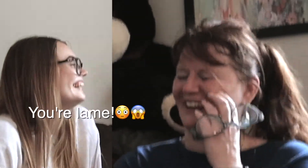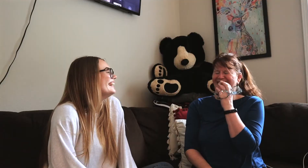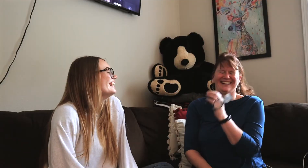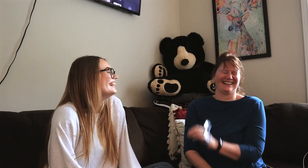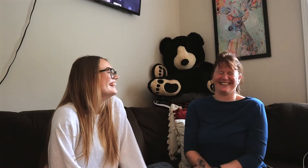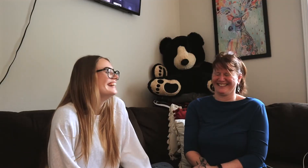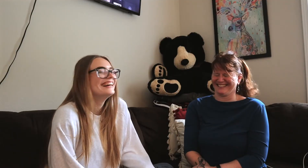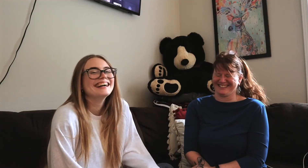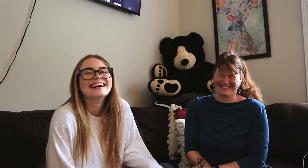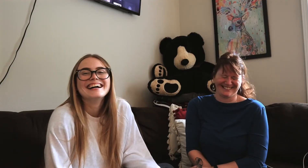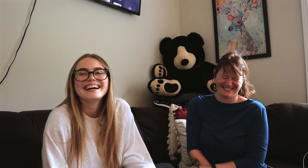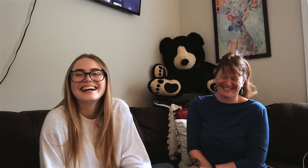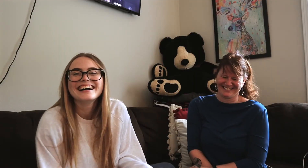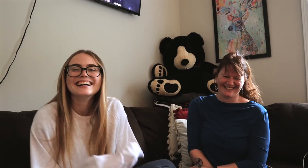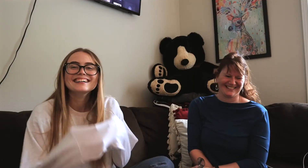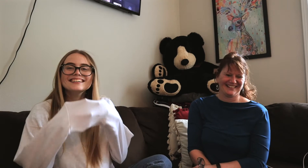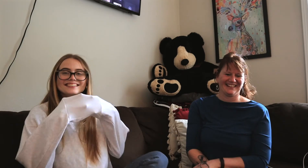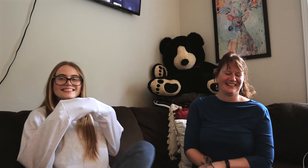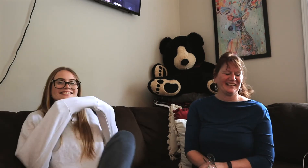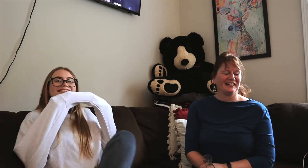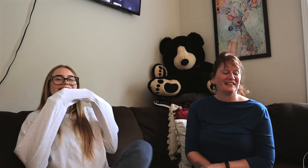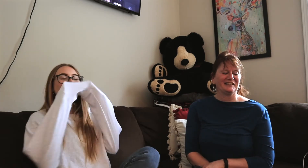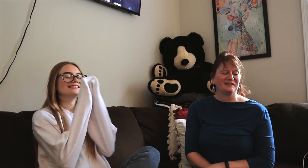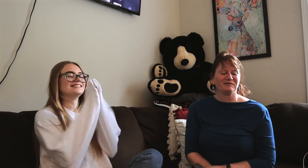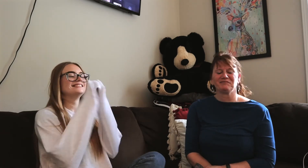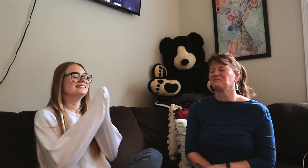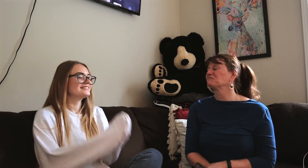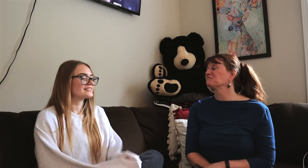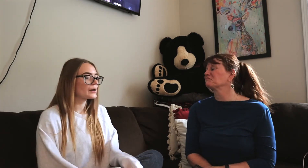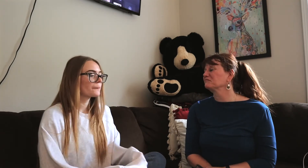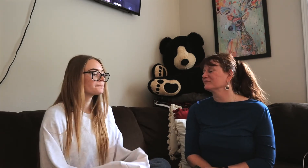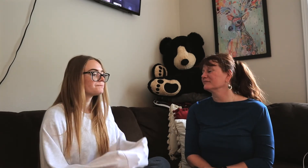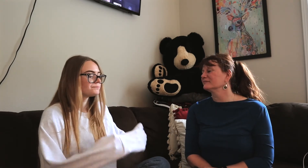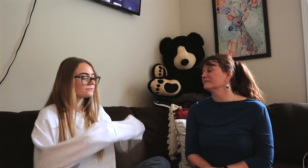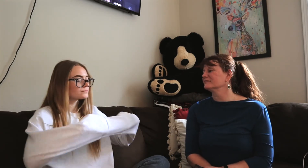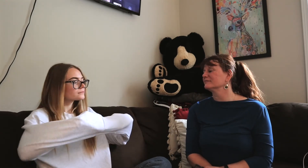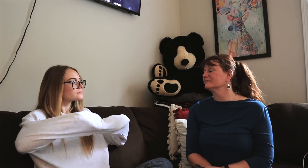*both laughing* *audience cheer*